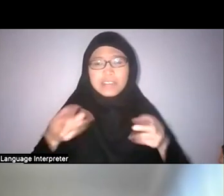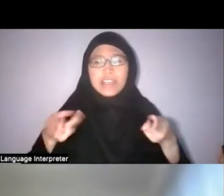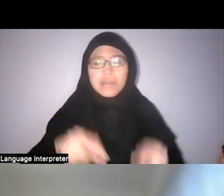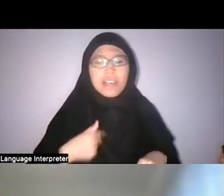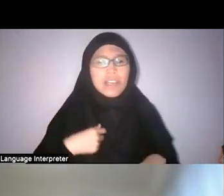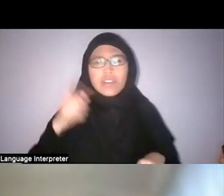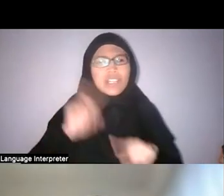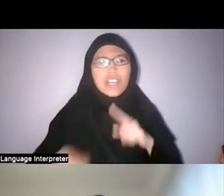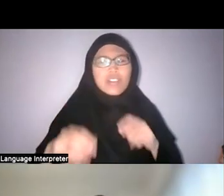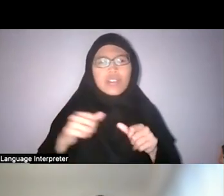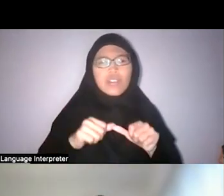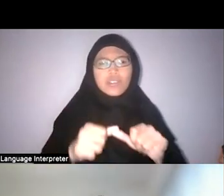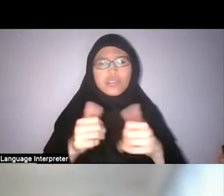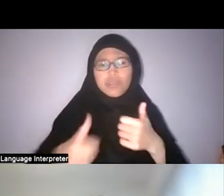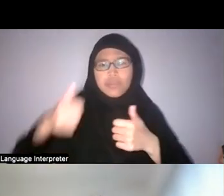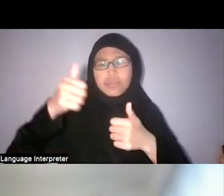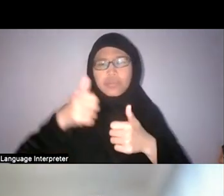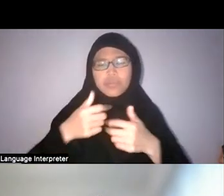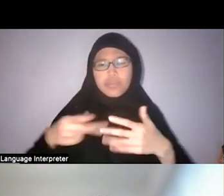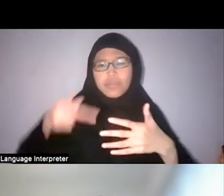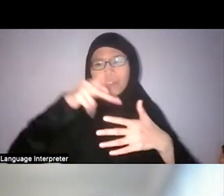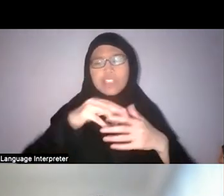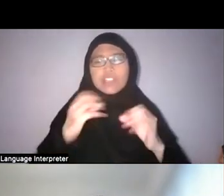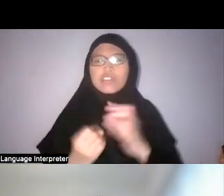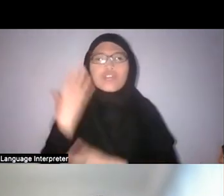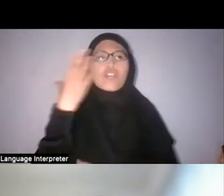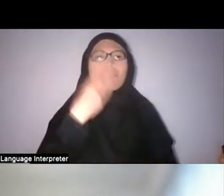growth and urbanisation at all costs